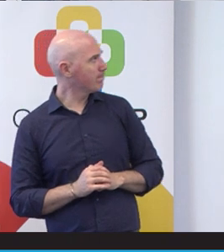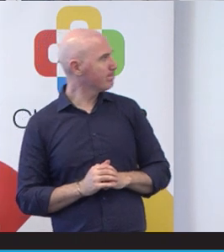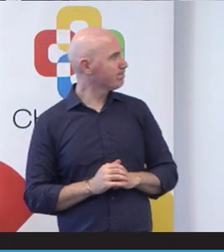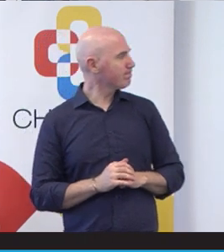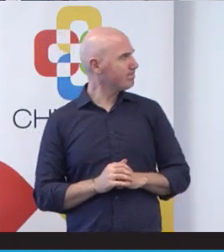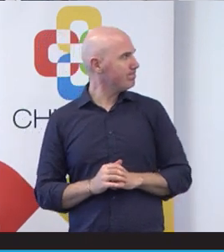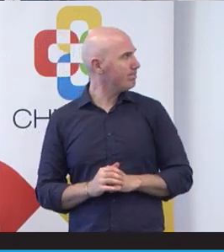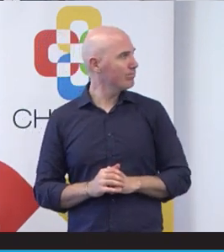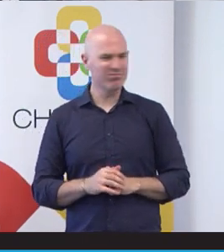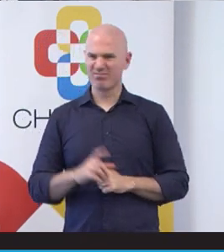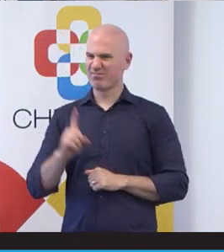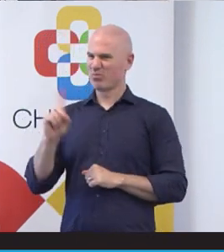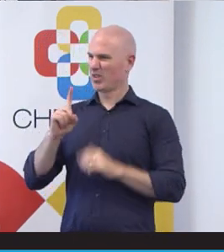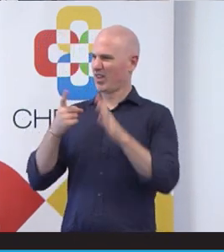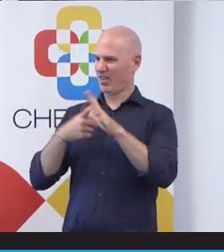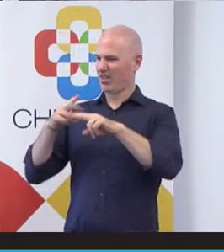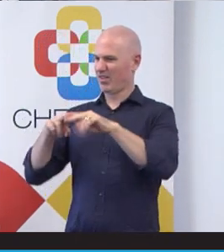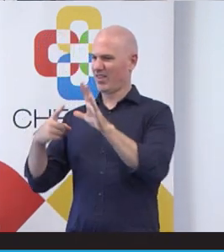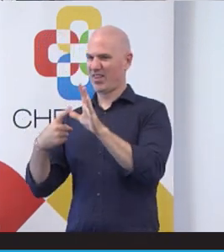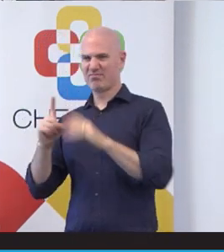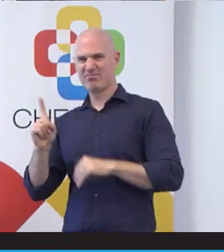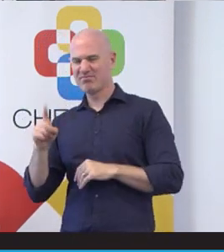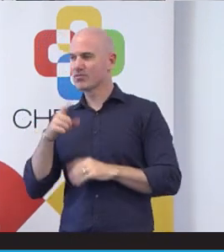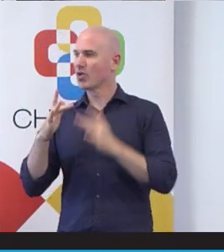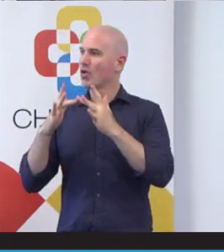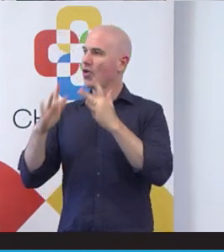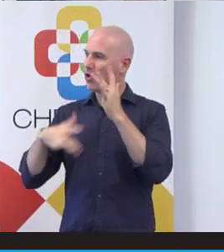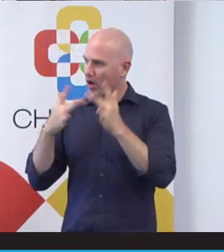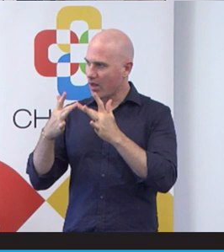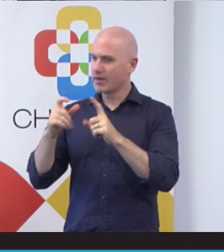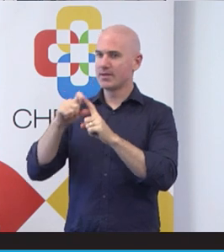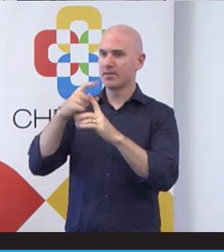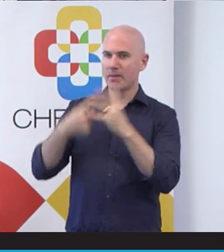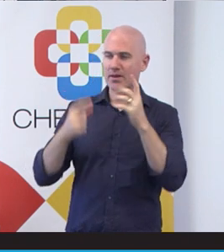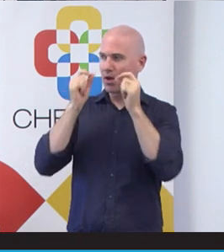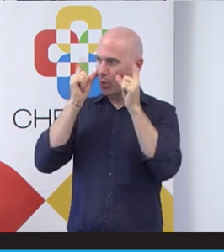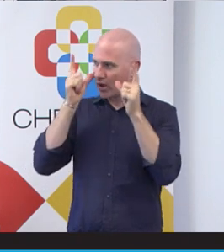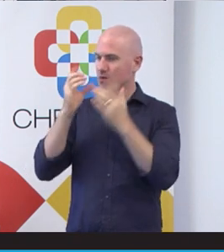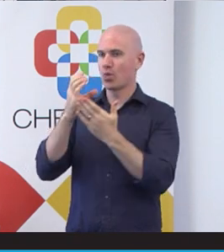So what is Access for All? It's an online disability awareness course with the aim of